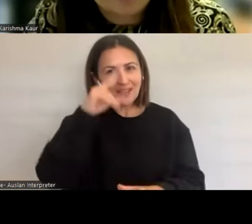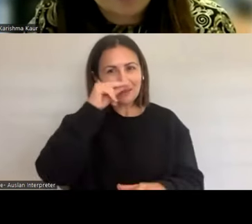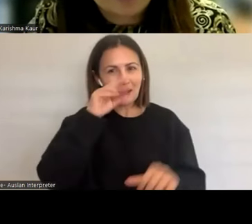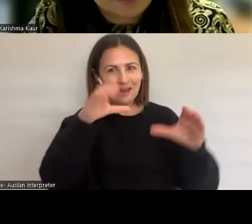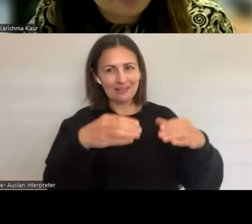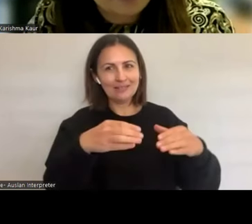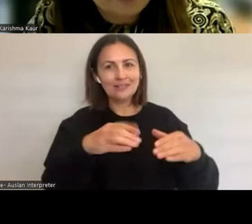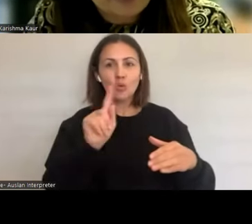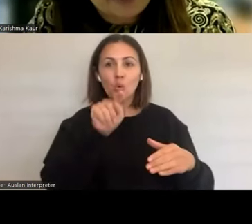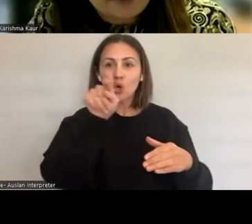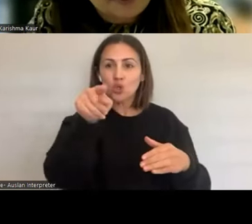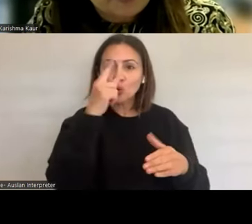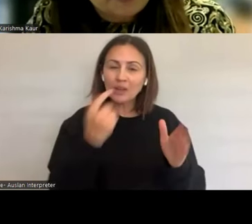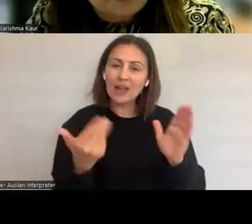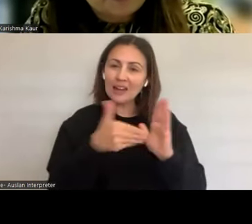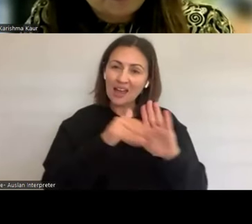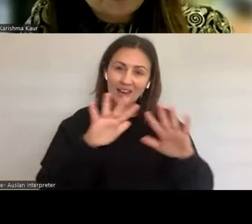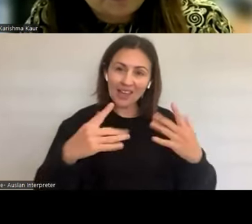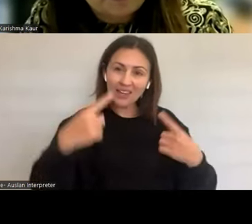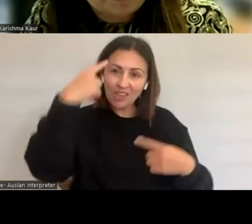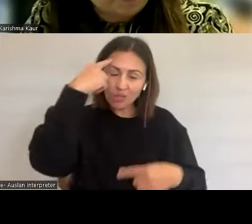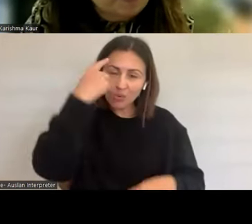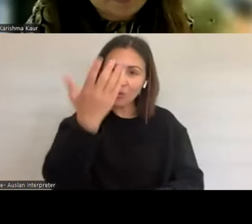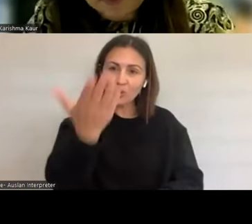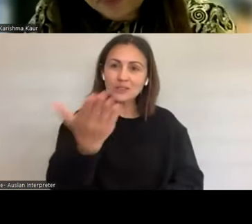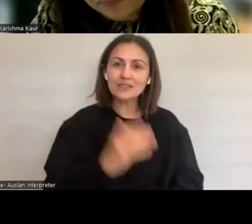I'm really interested to hear any of what your thoughts are Anita in this space as well.